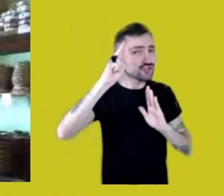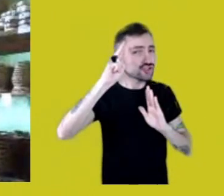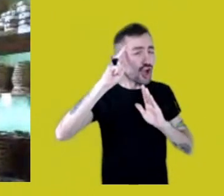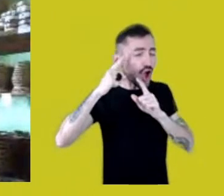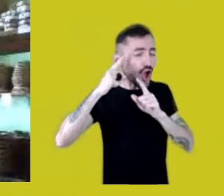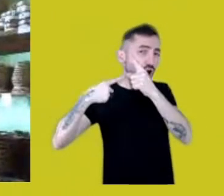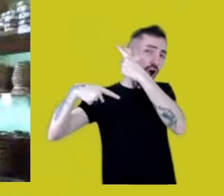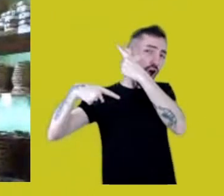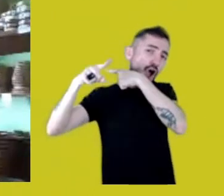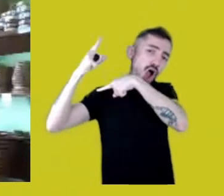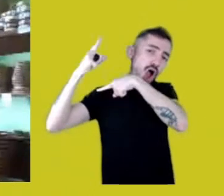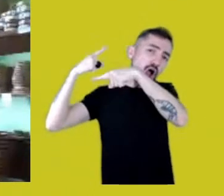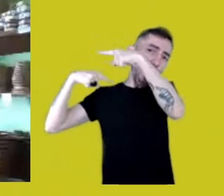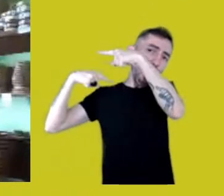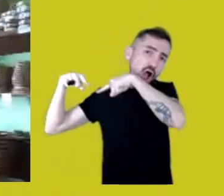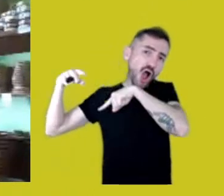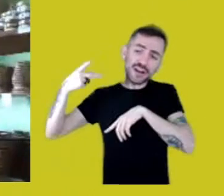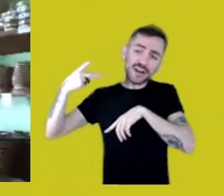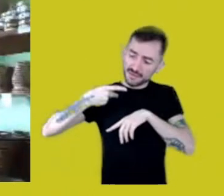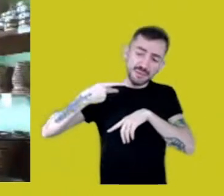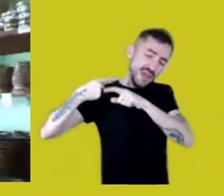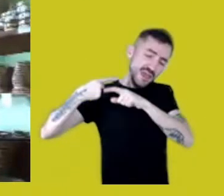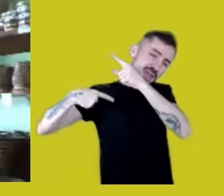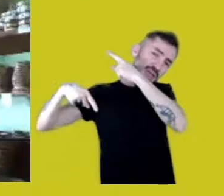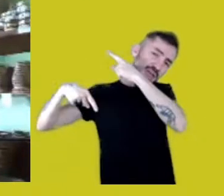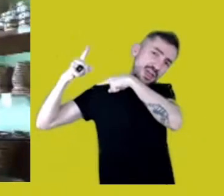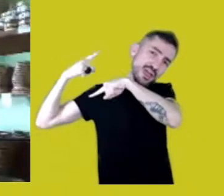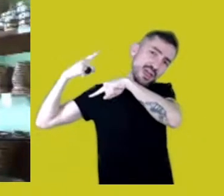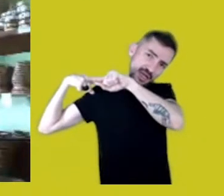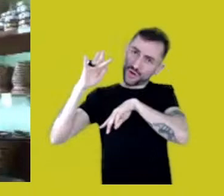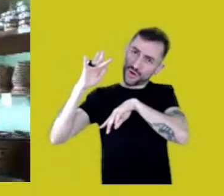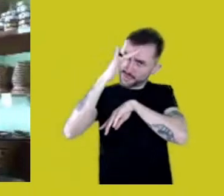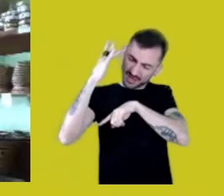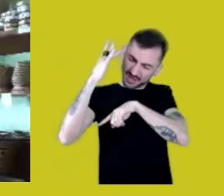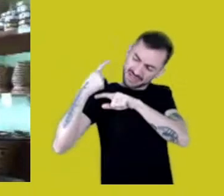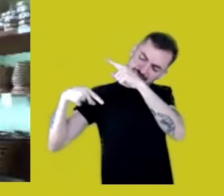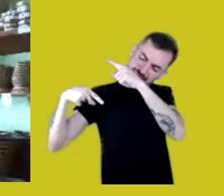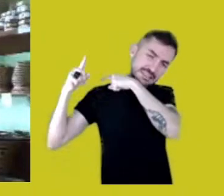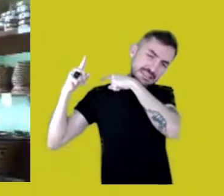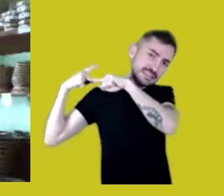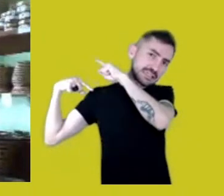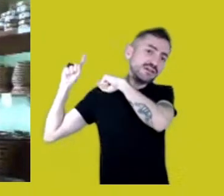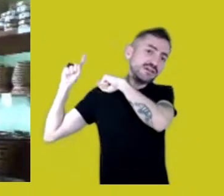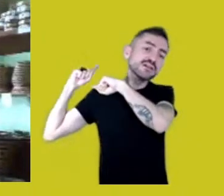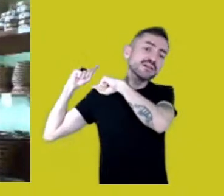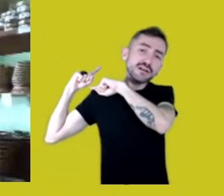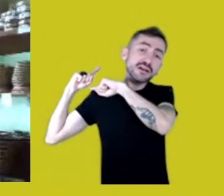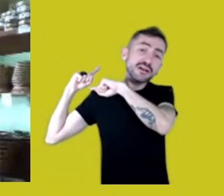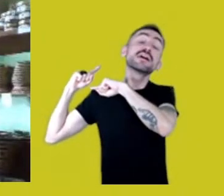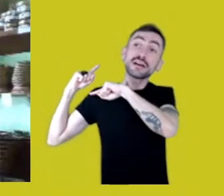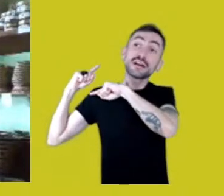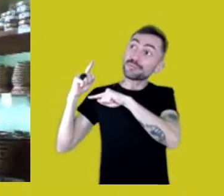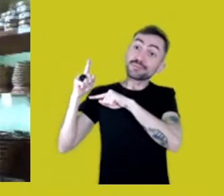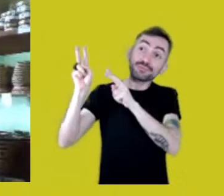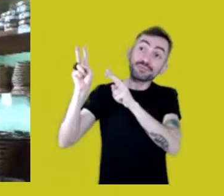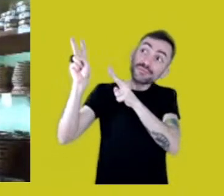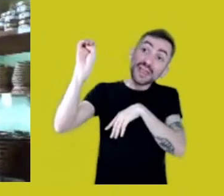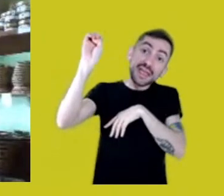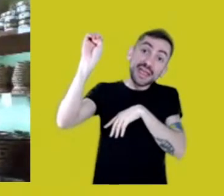My ancestors, when the Europeans, the Portuguese and Spanish